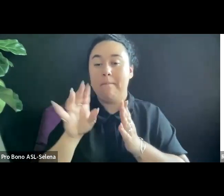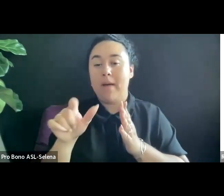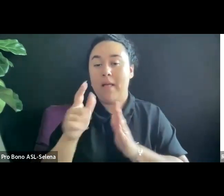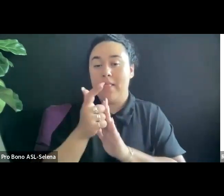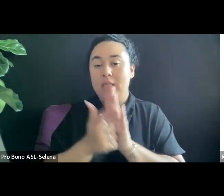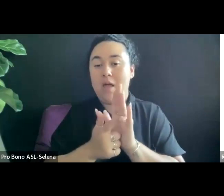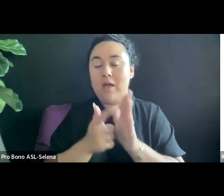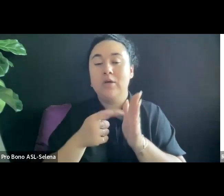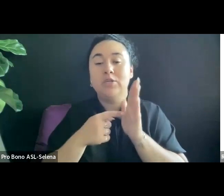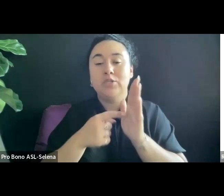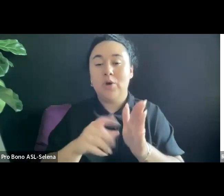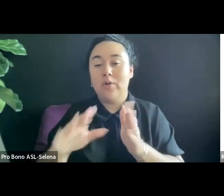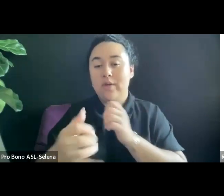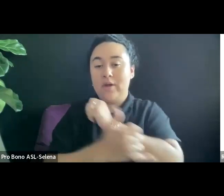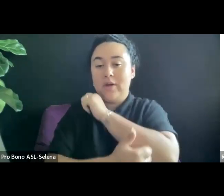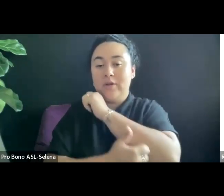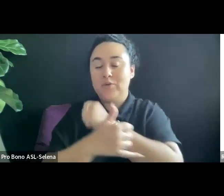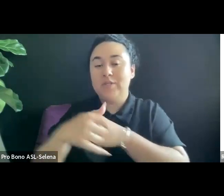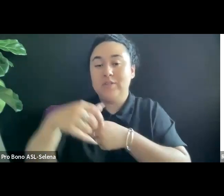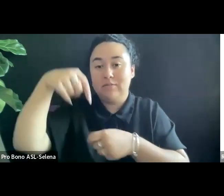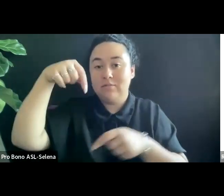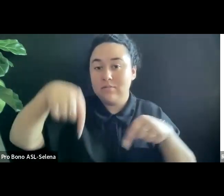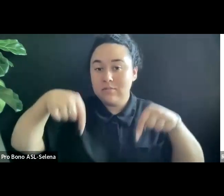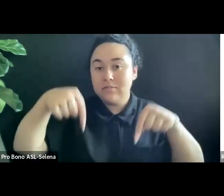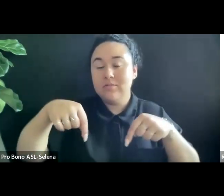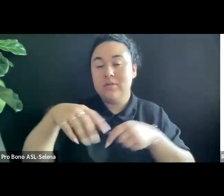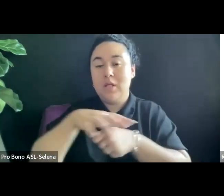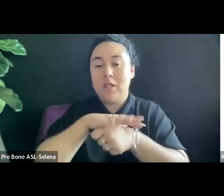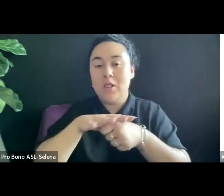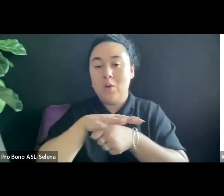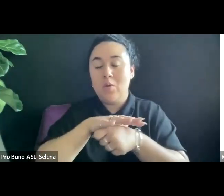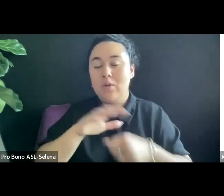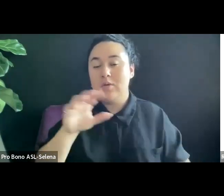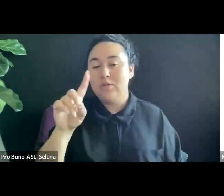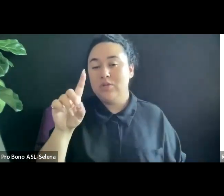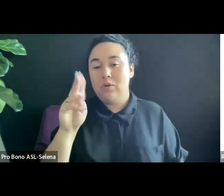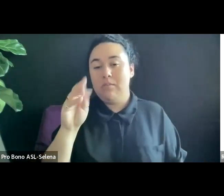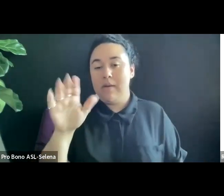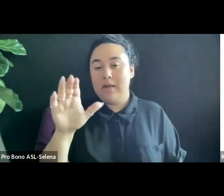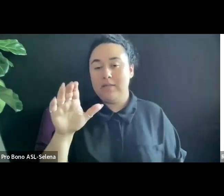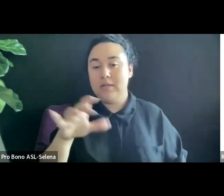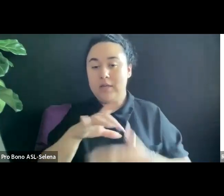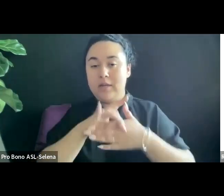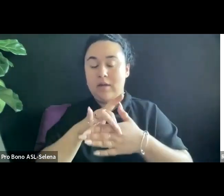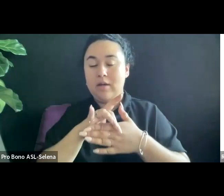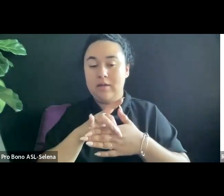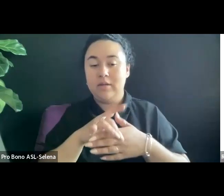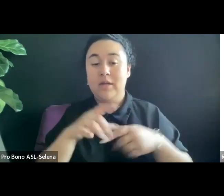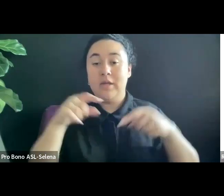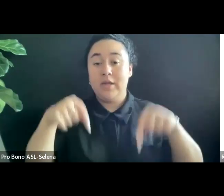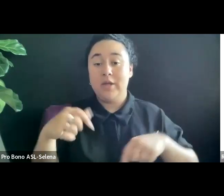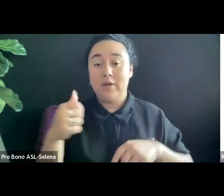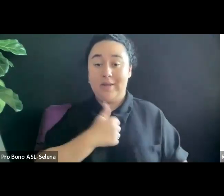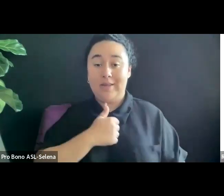AS IN CANADA WHERE I AM, THE CBC MUST HAVE A HIGH PERCENTAGE OF CANADIAN CONTENT TO MAINTAIN ITS